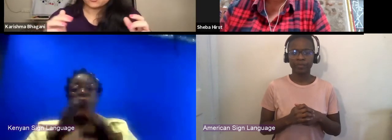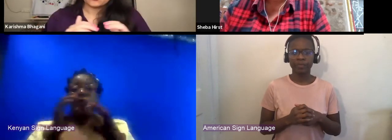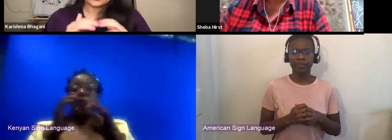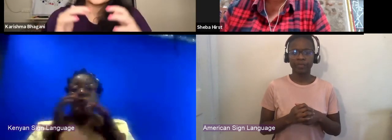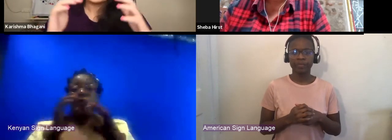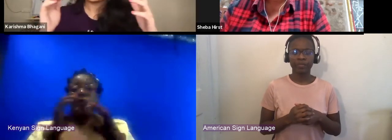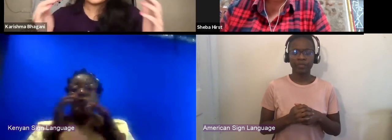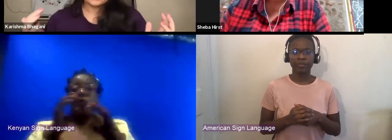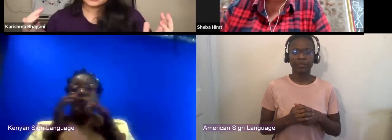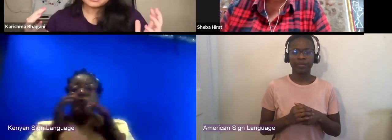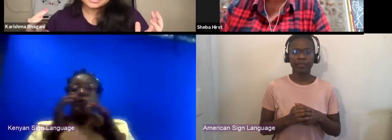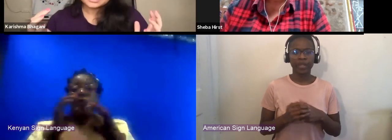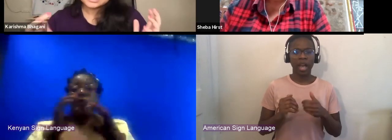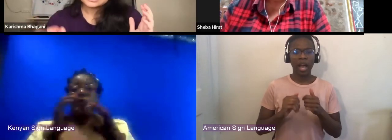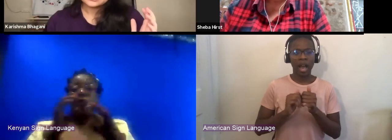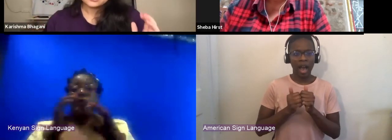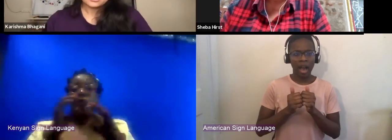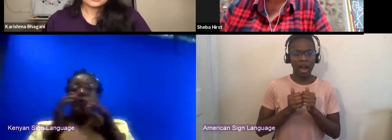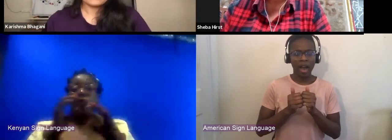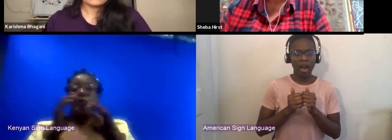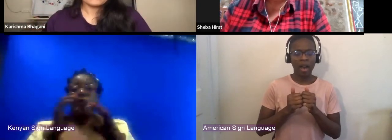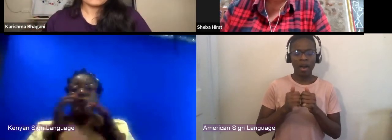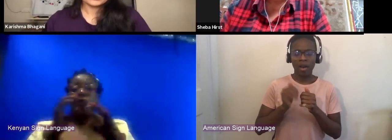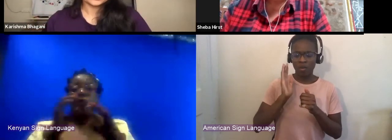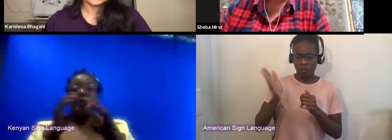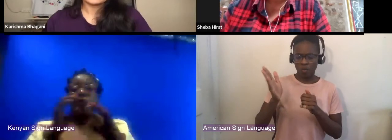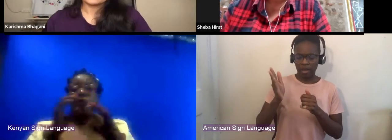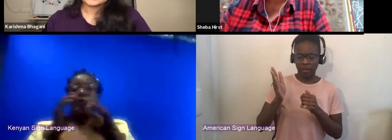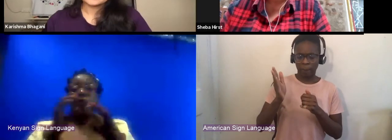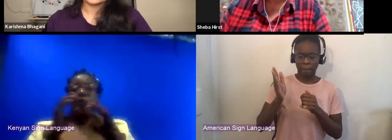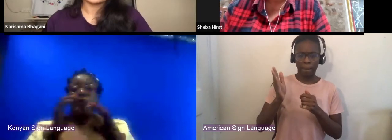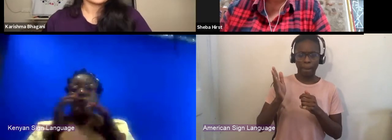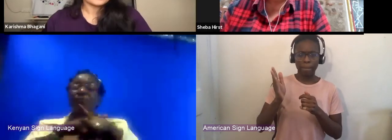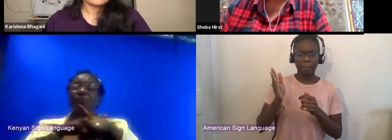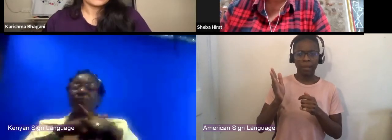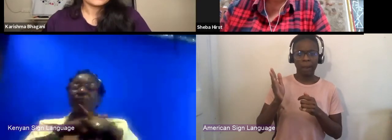or contemporary African Theater scene will shift in terms of archival?